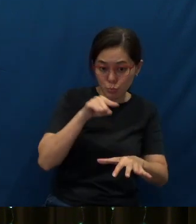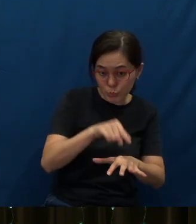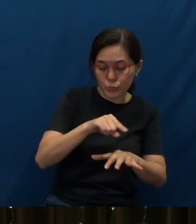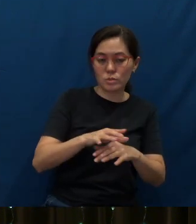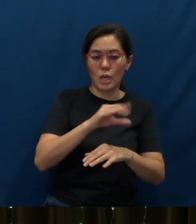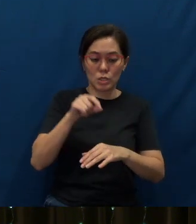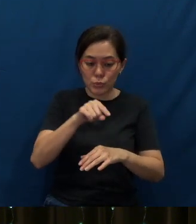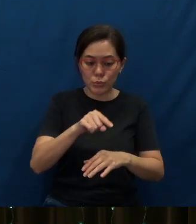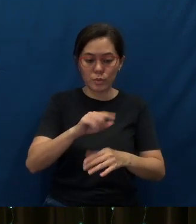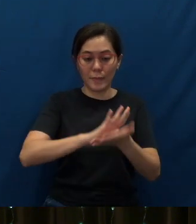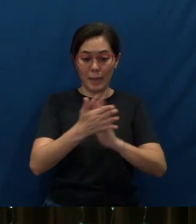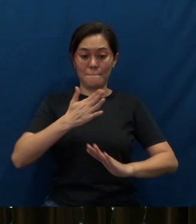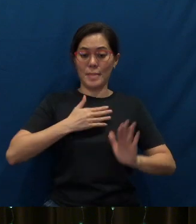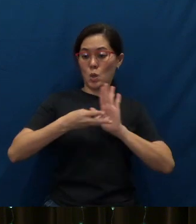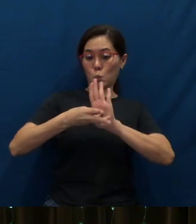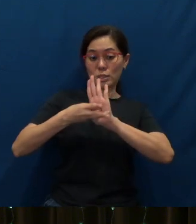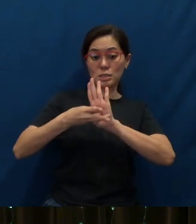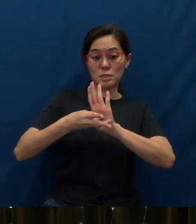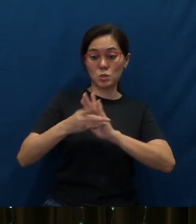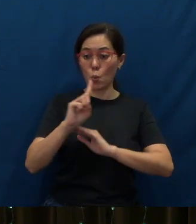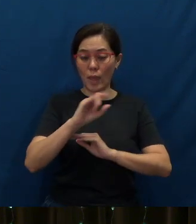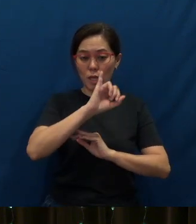and you will be My witnesses in Jerusalem,